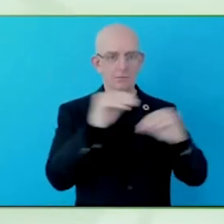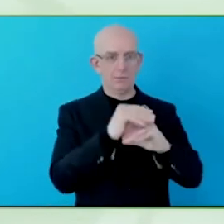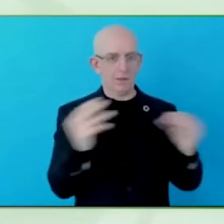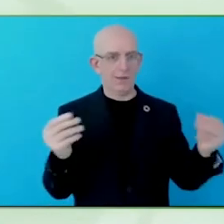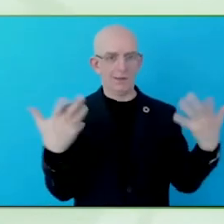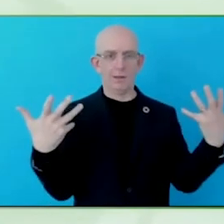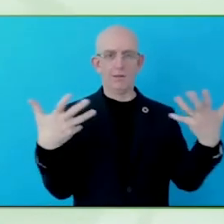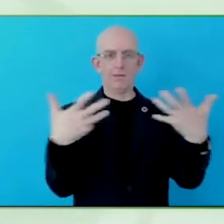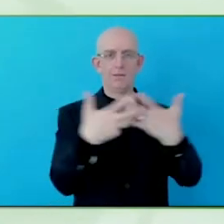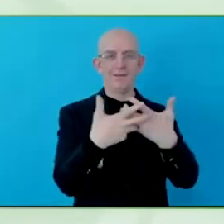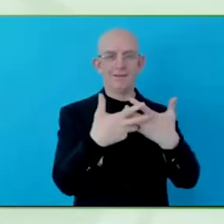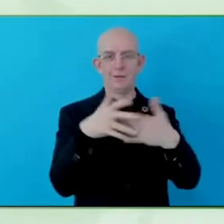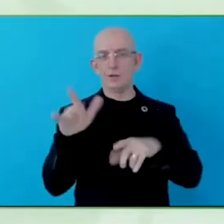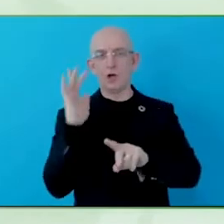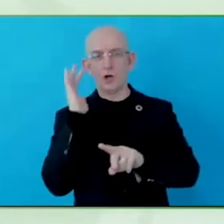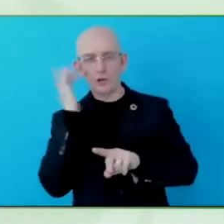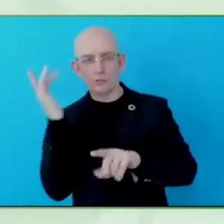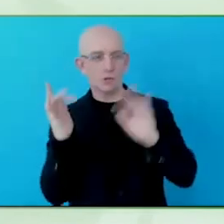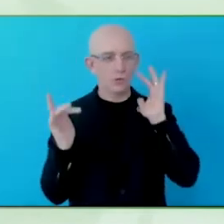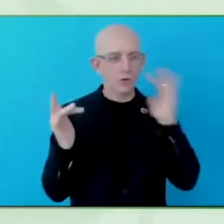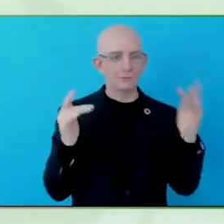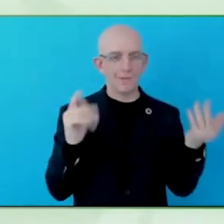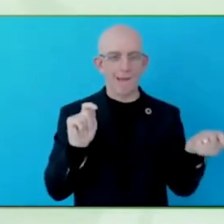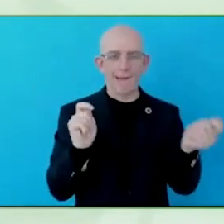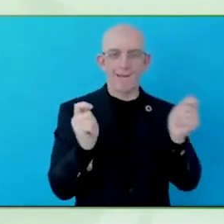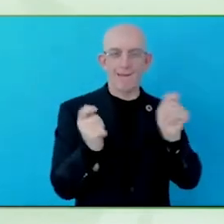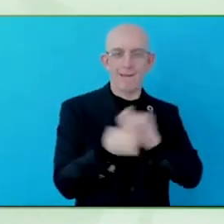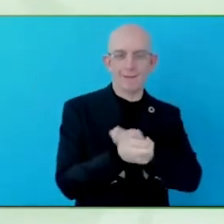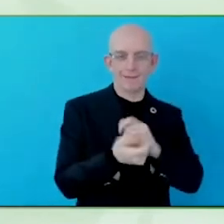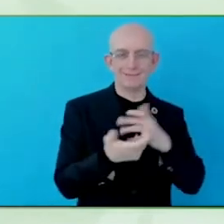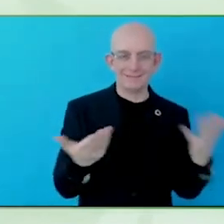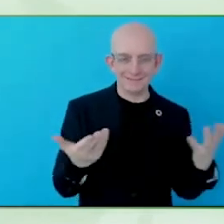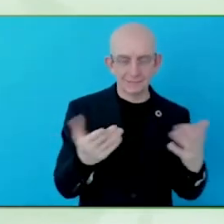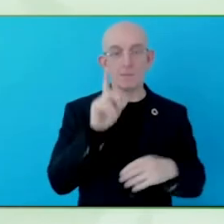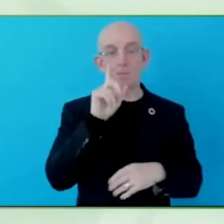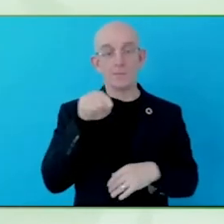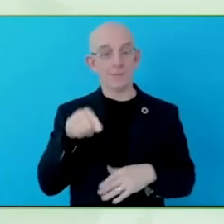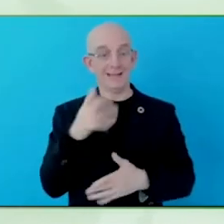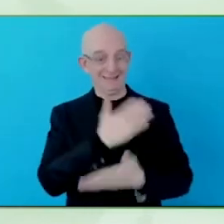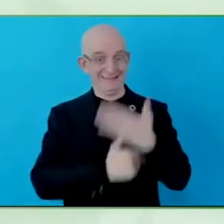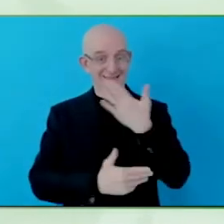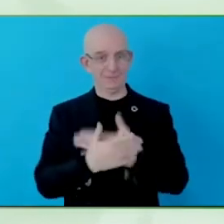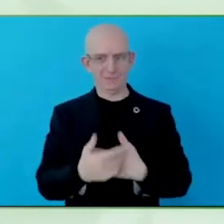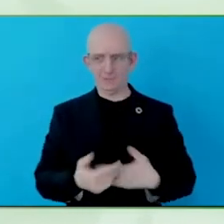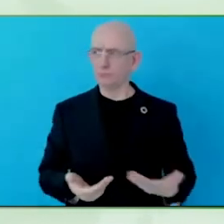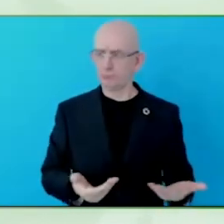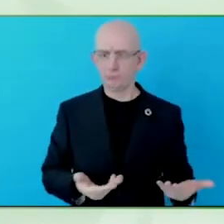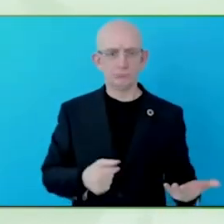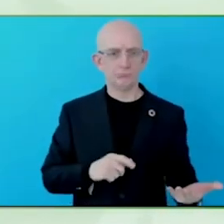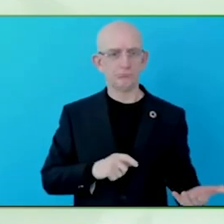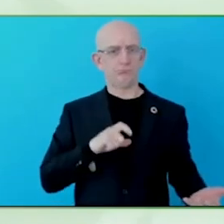And tools like this are an important part of that journey towards competence.